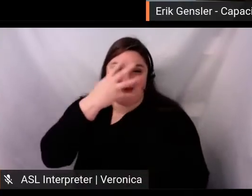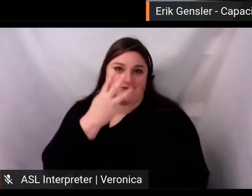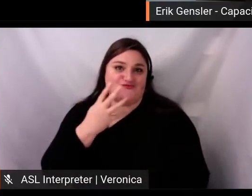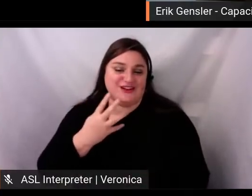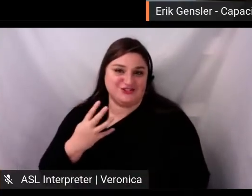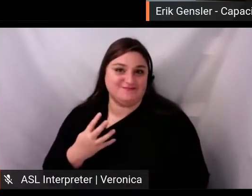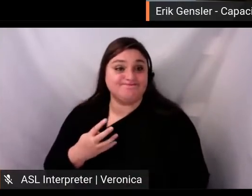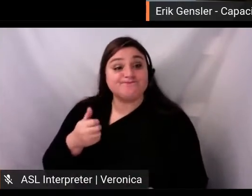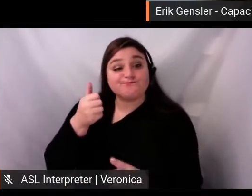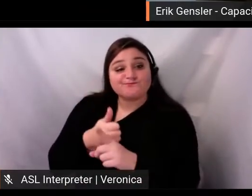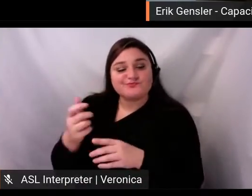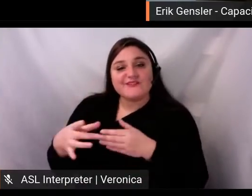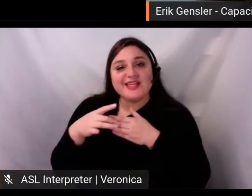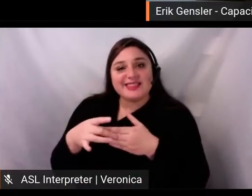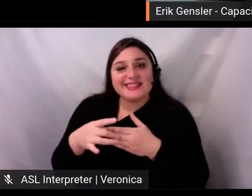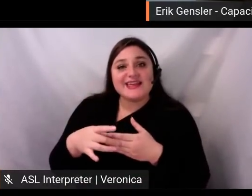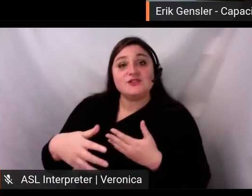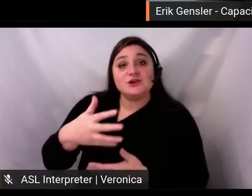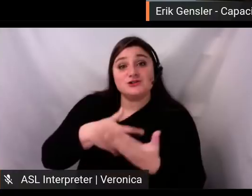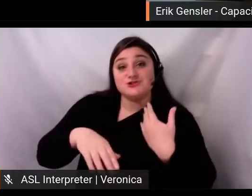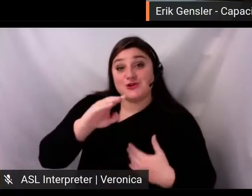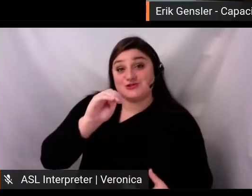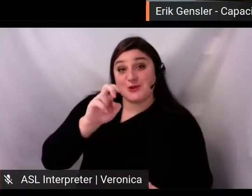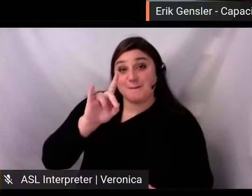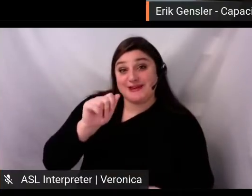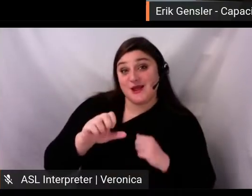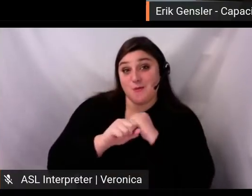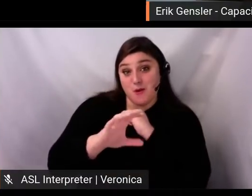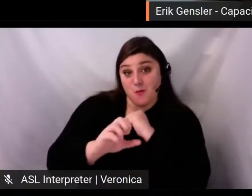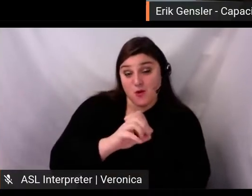the social media promotion of their Broadway for Black Lives Matter